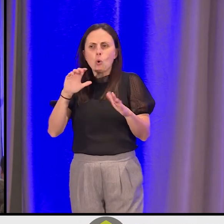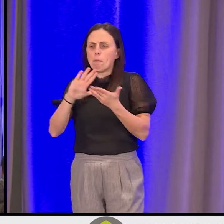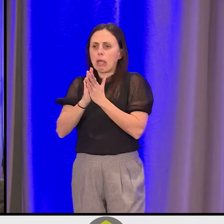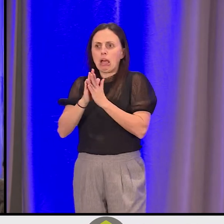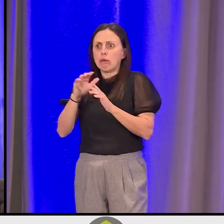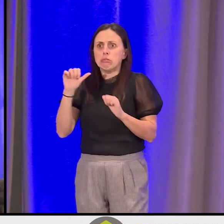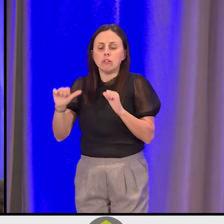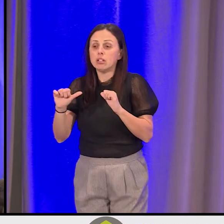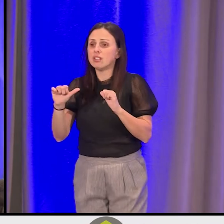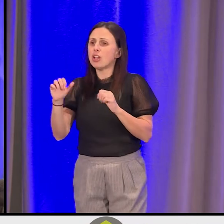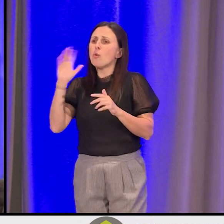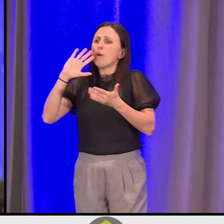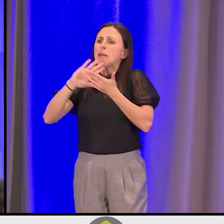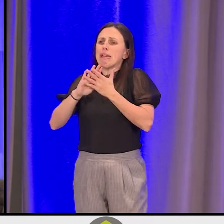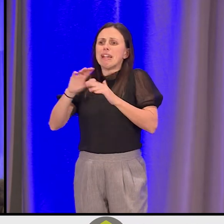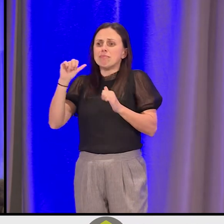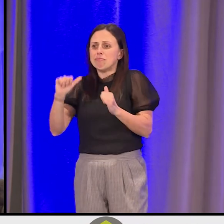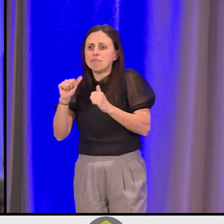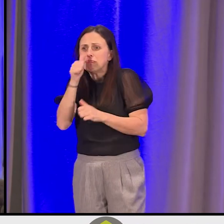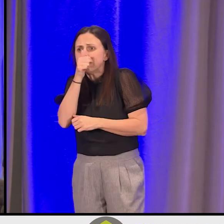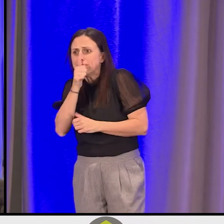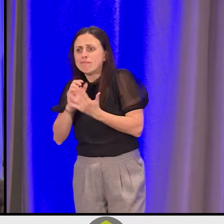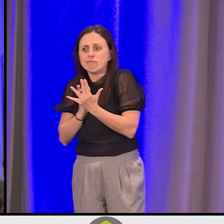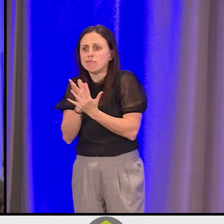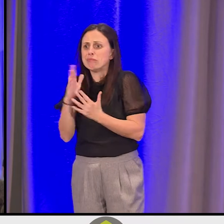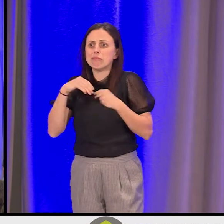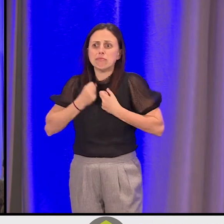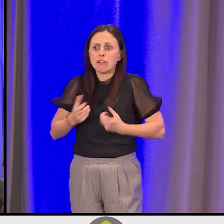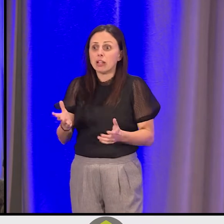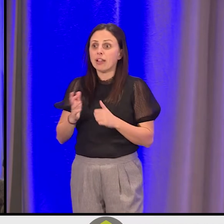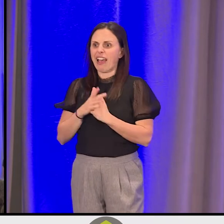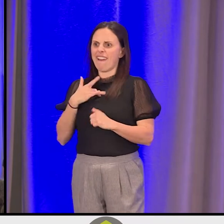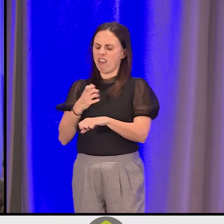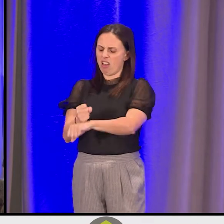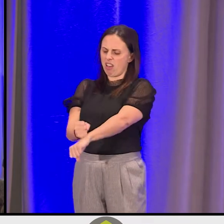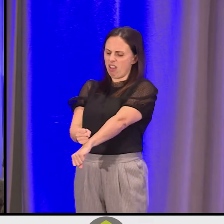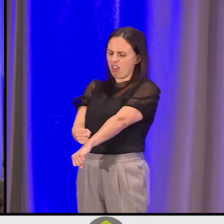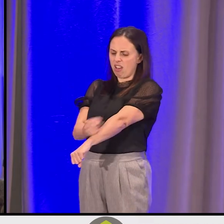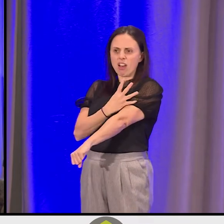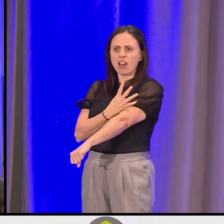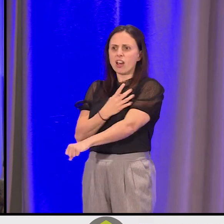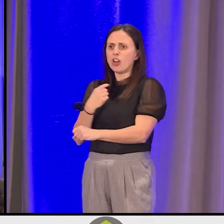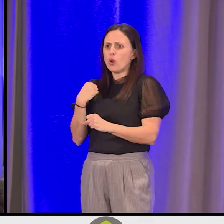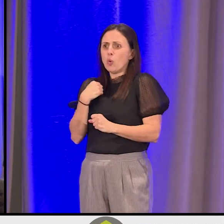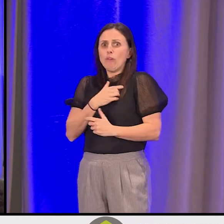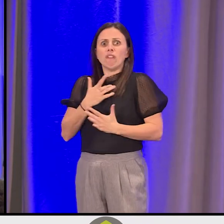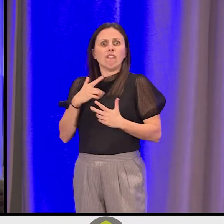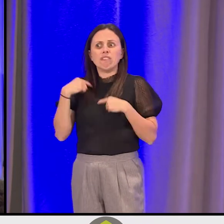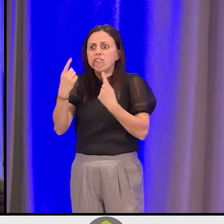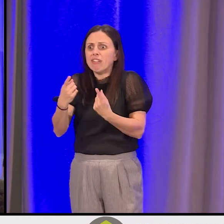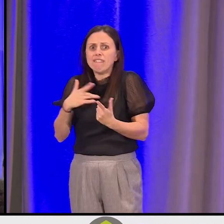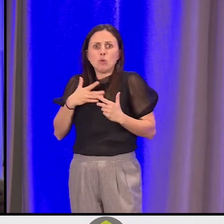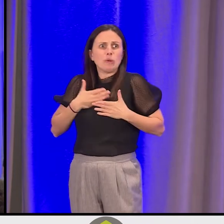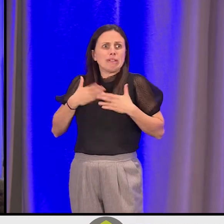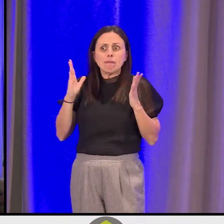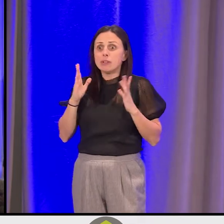Because you're going to get weary." And I just -- the goosebumps went up. I thought, "Oh, we've been so weary." She says, "Don't you get weary